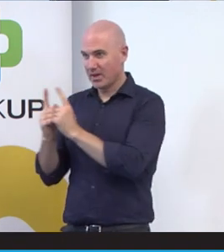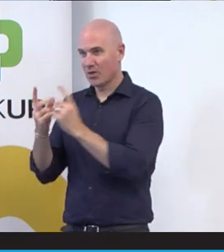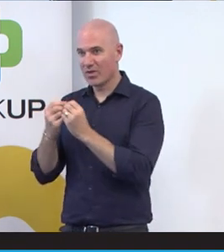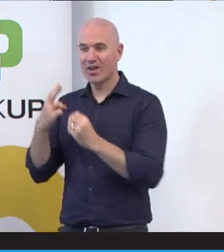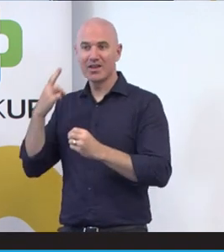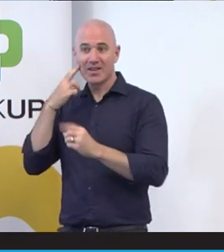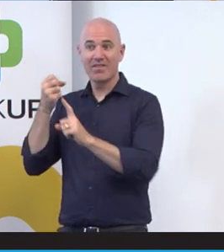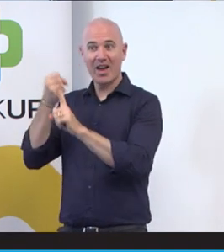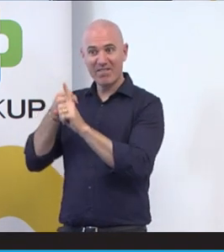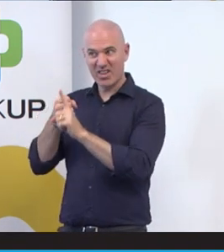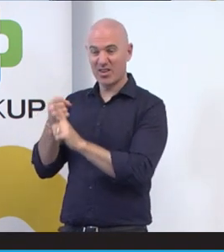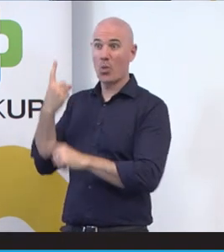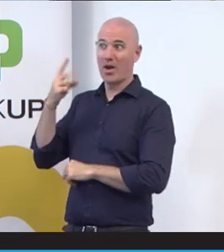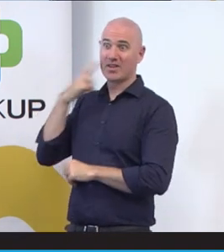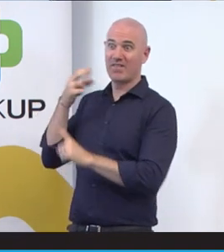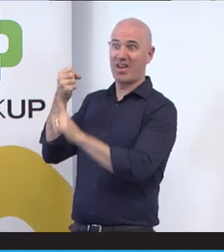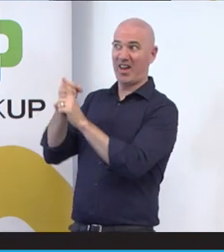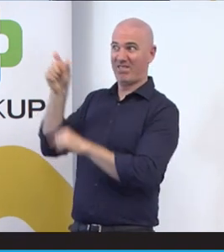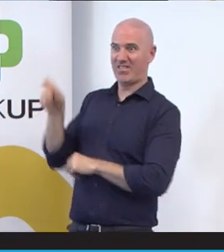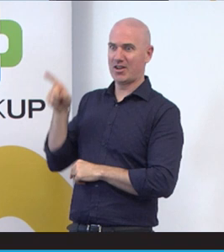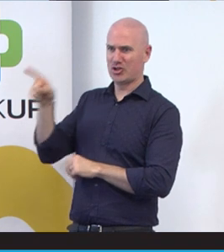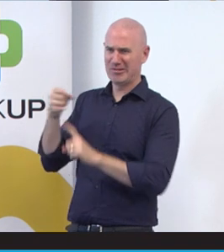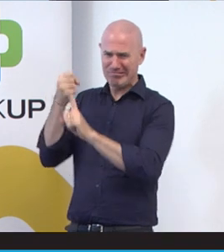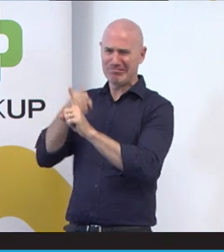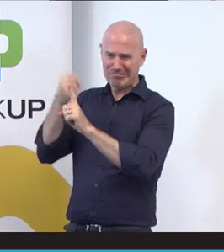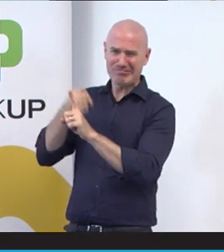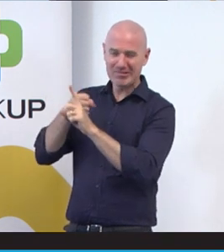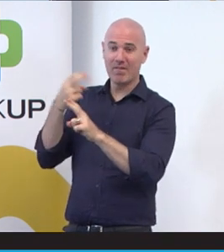been fighting for our Deaf Aboriginal and Torres Straight Islander rights. Make it